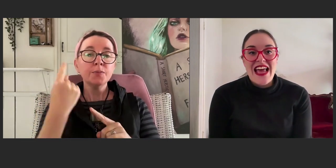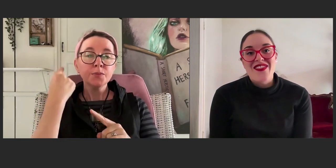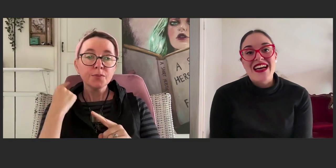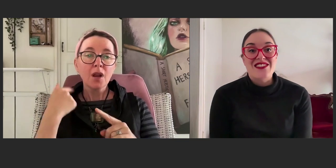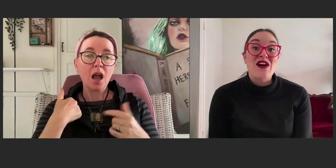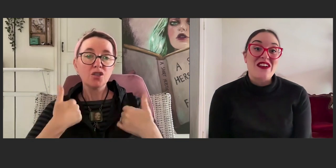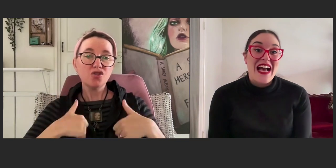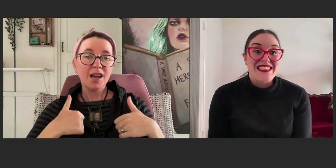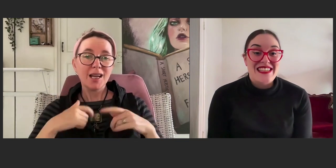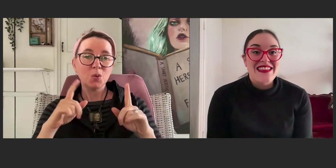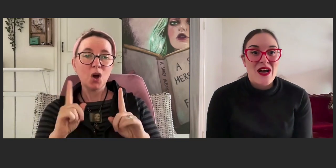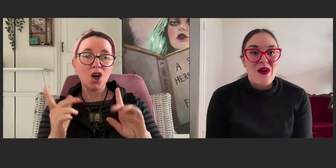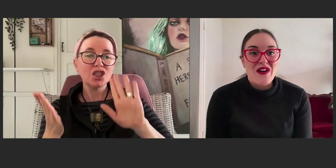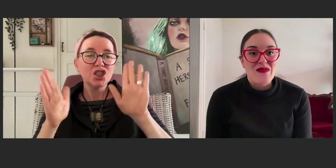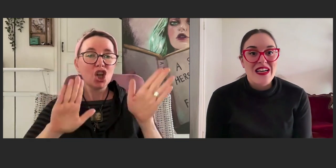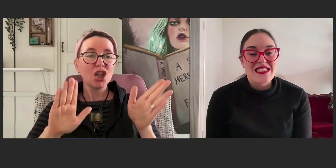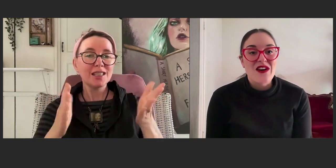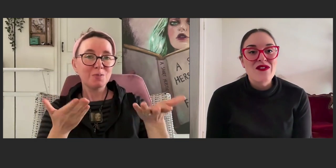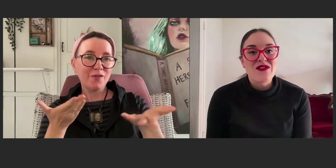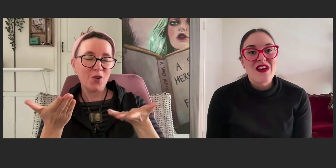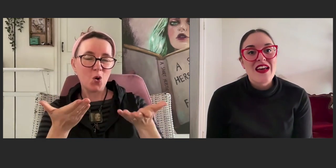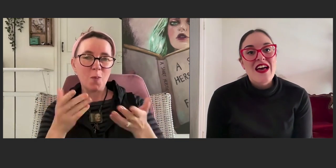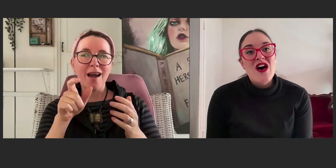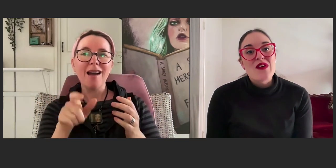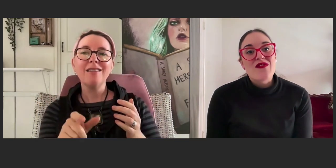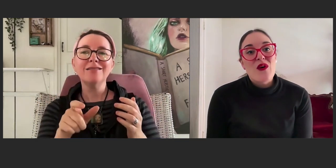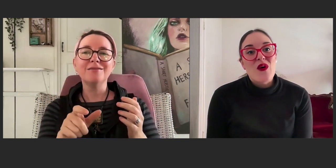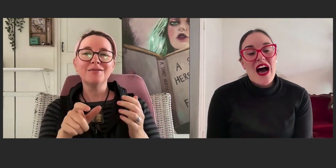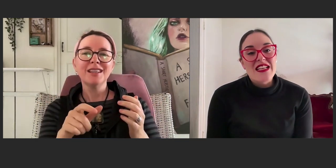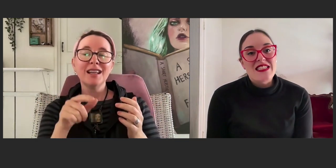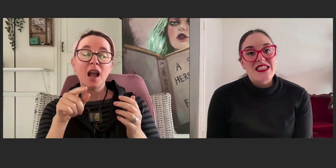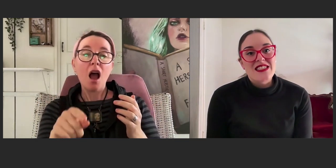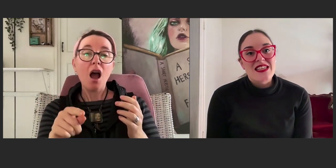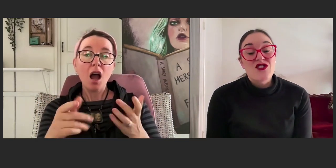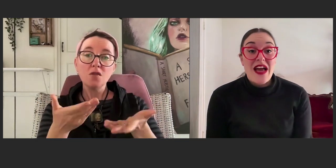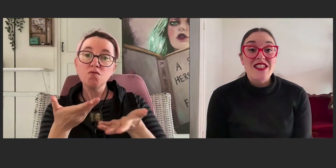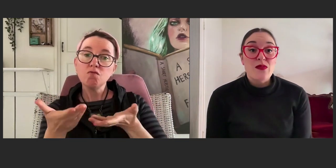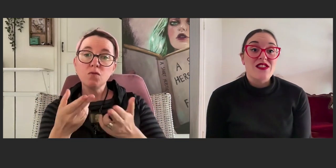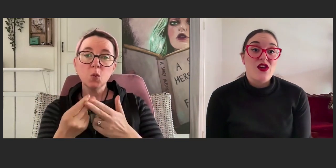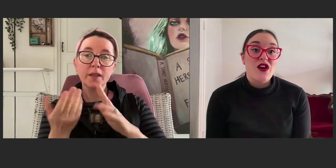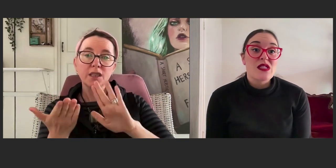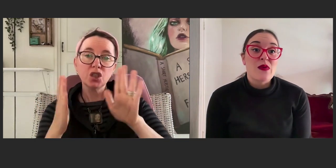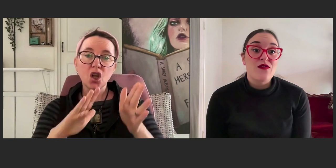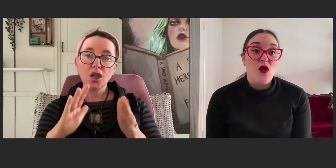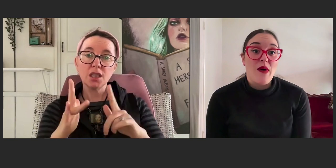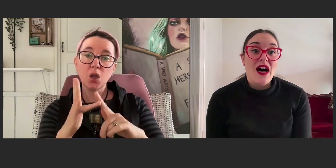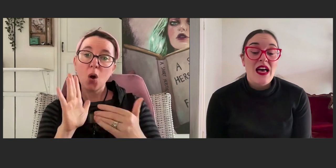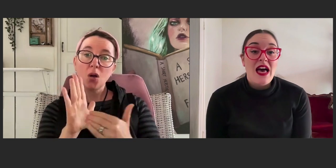And that's not an accident that I work for myself. Before I did train to be a circus performer